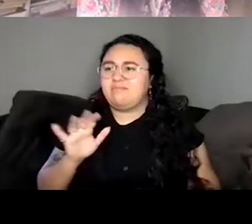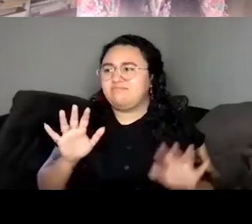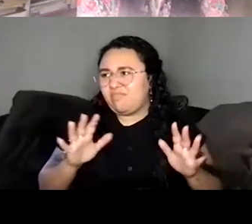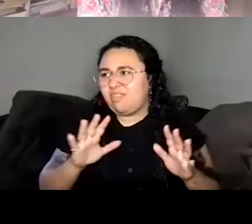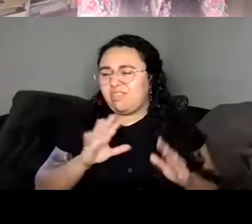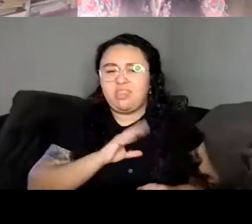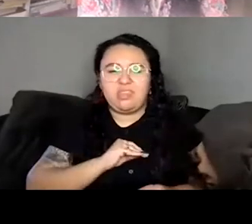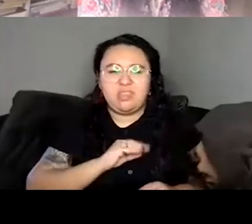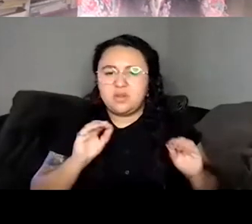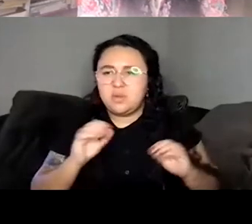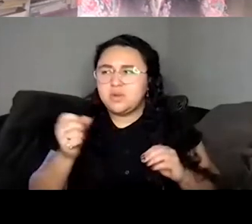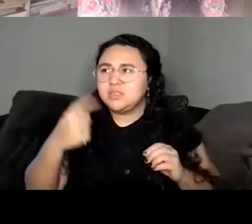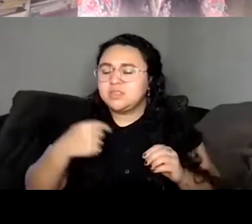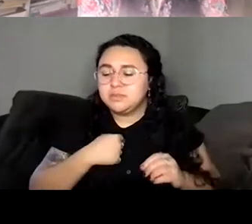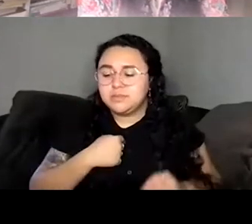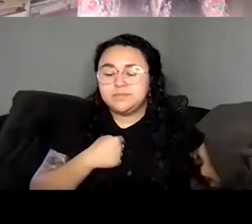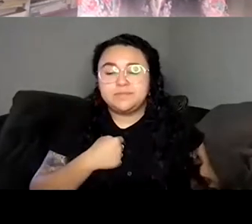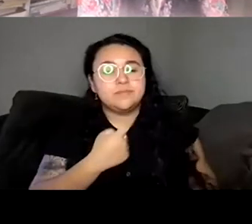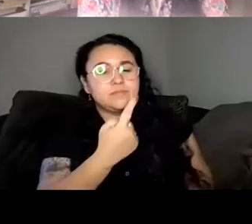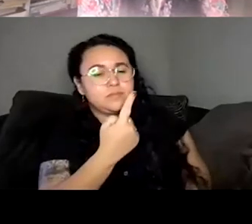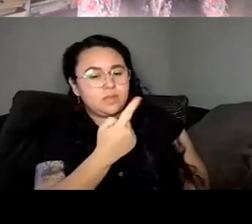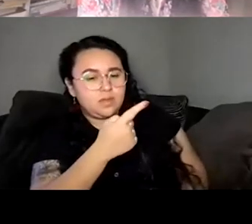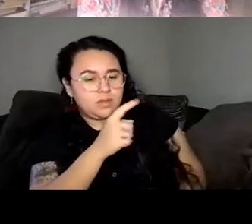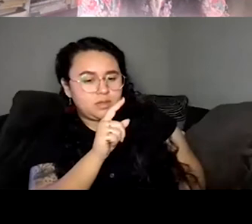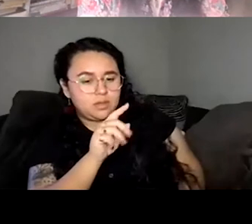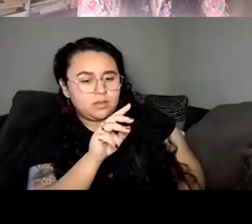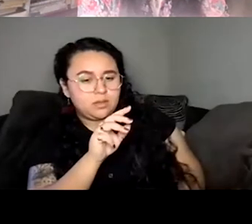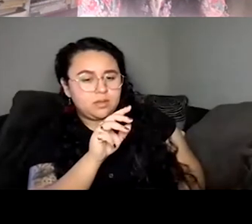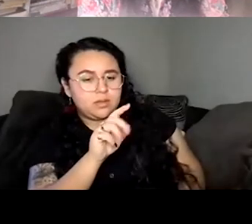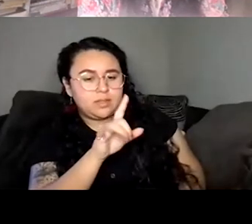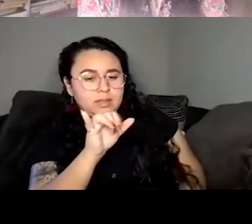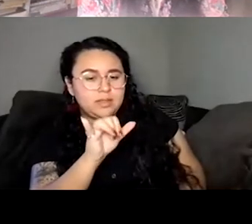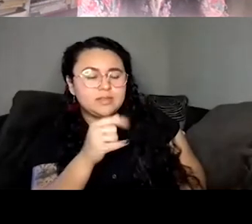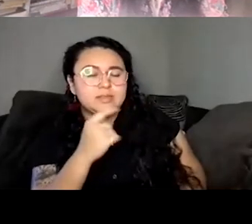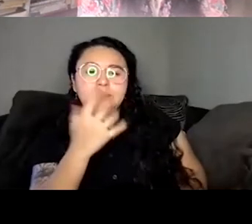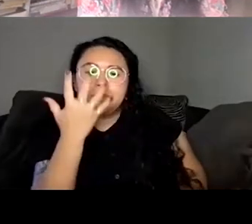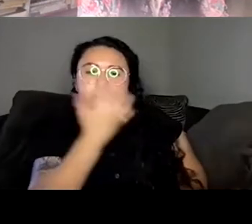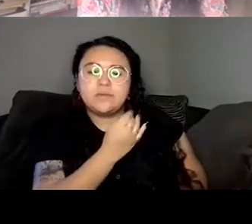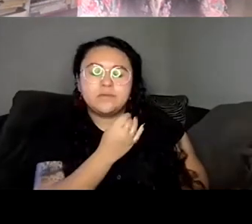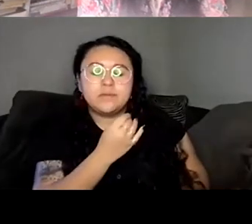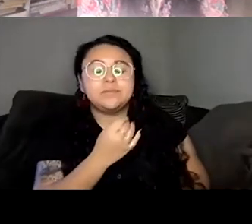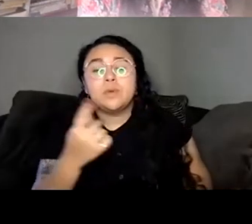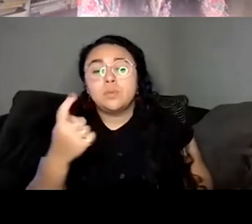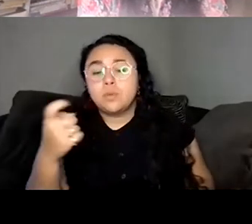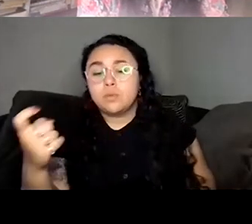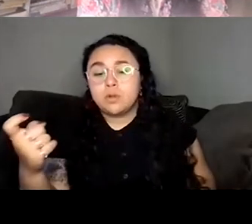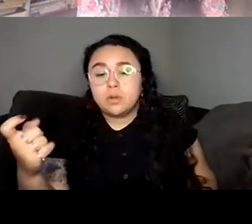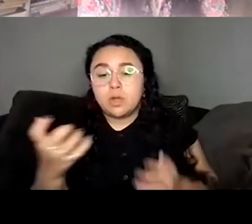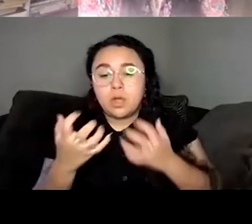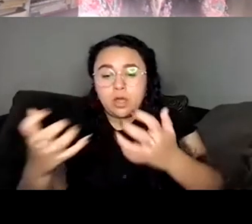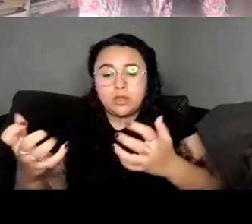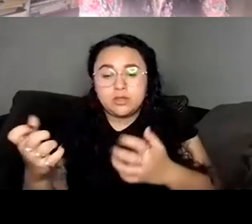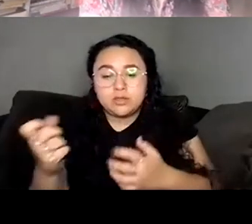Lily Philpott That's beautiful. Thank you. I have one more audience question that came into the chat. And then we're going to do a little bit of